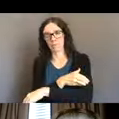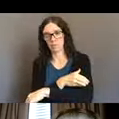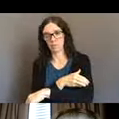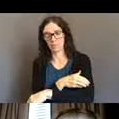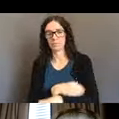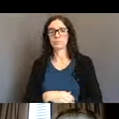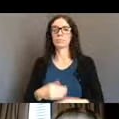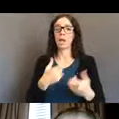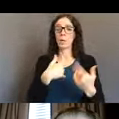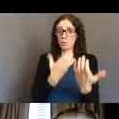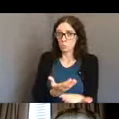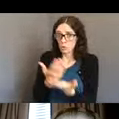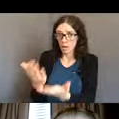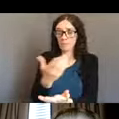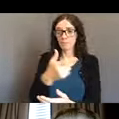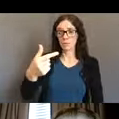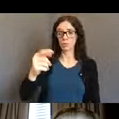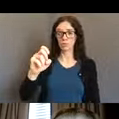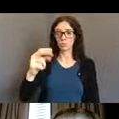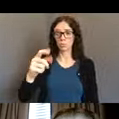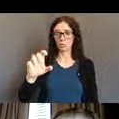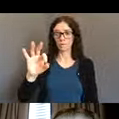and a lot of, attention has been focused on